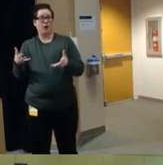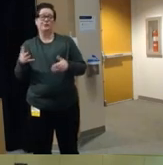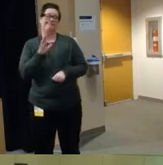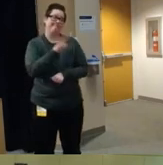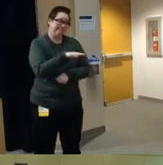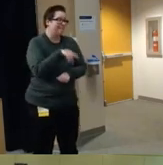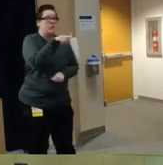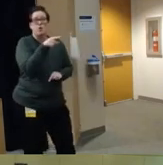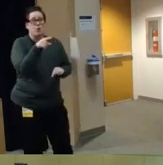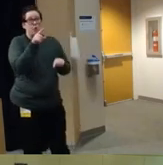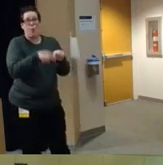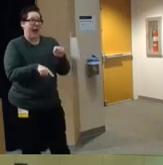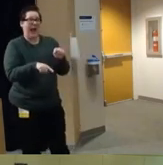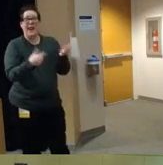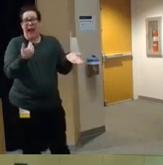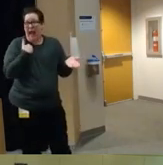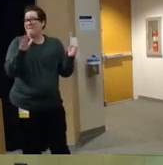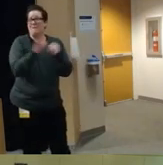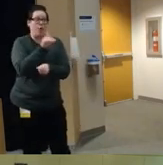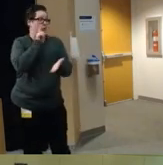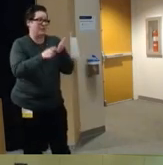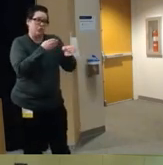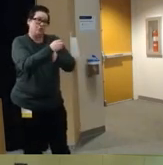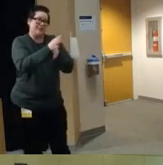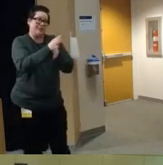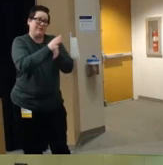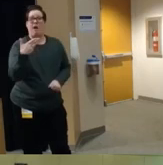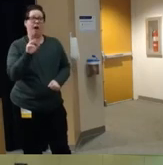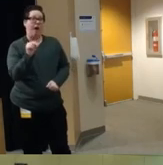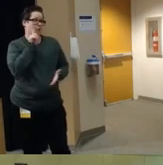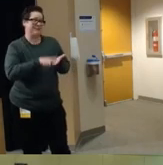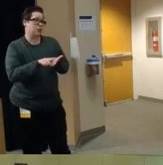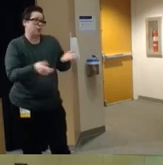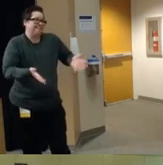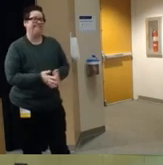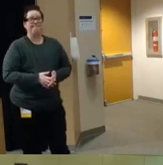can't build a research career on stting firearm injuries because the there's just not money out